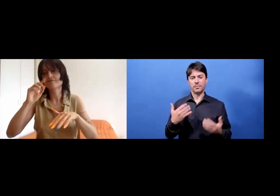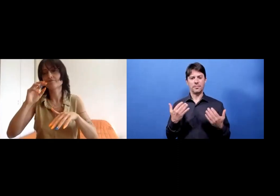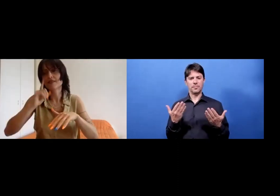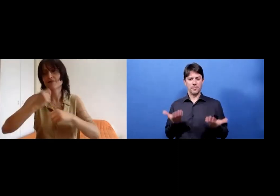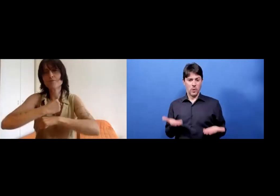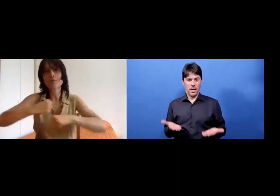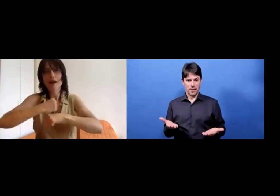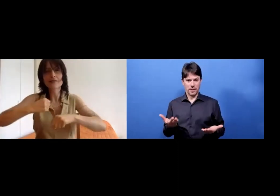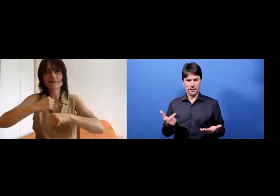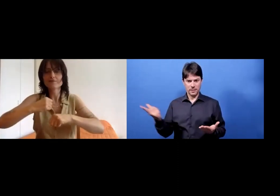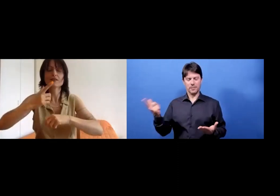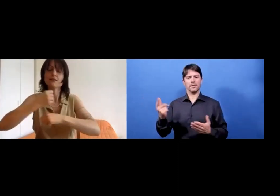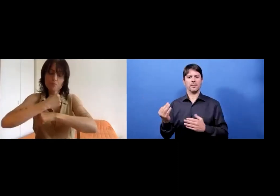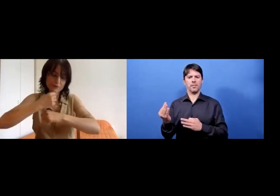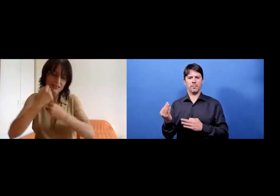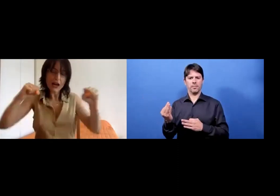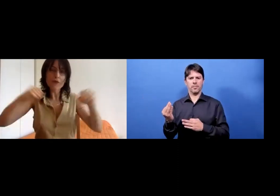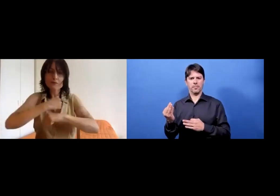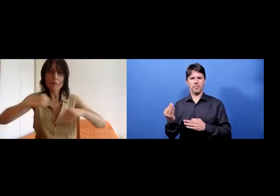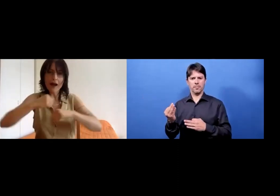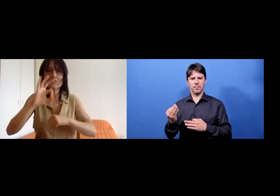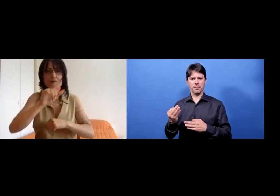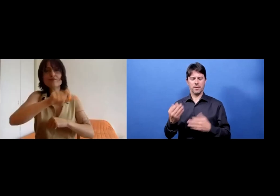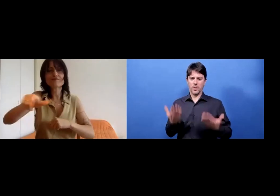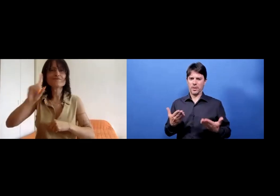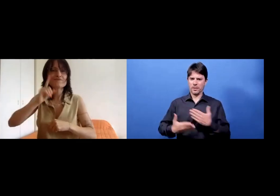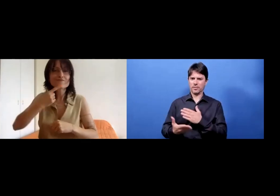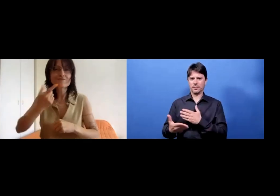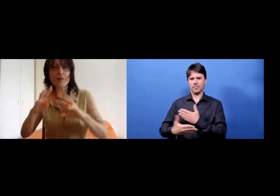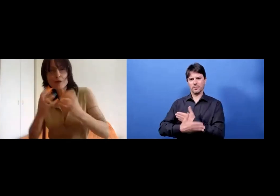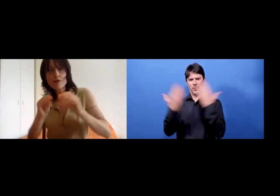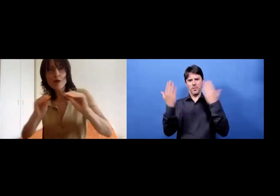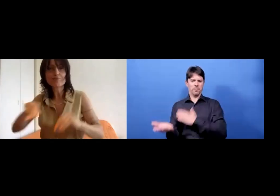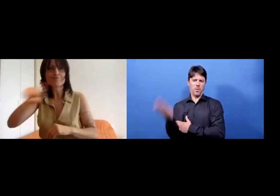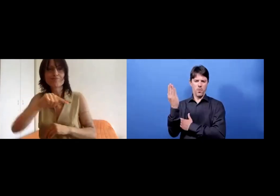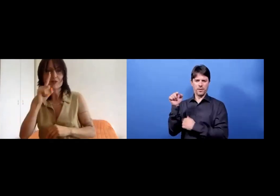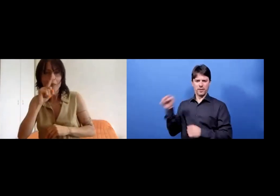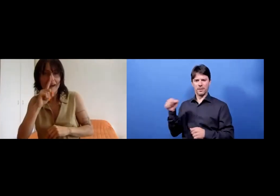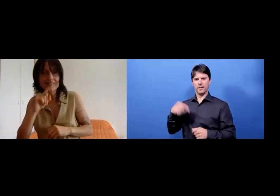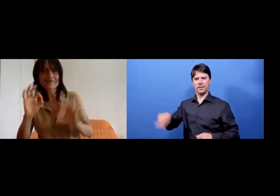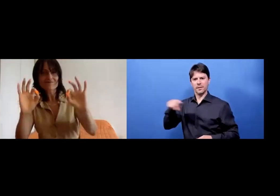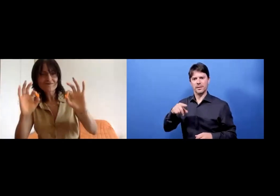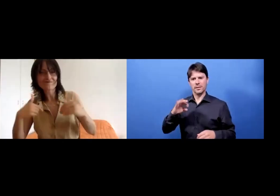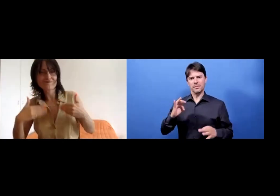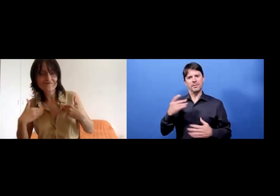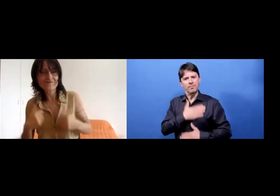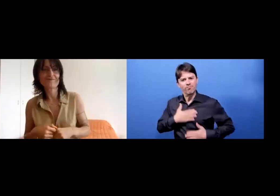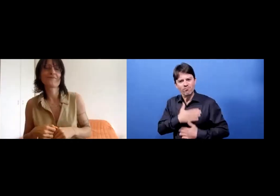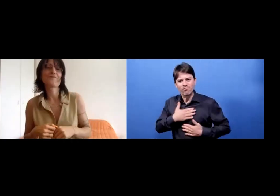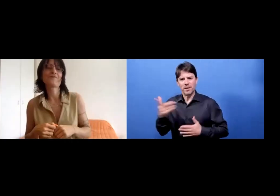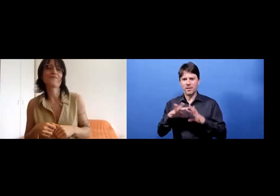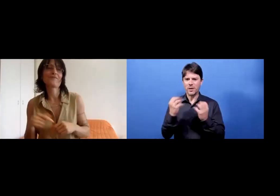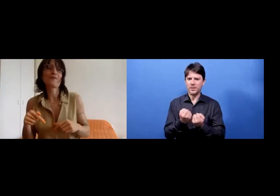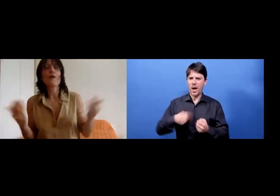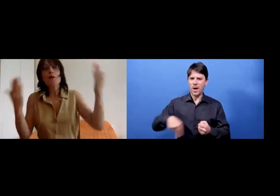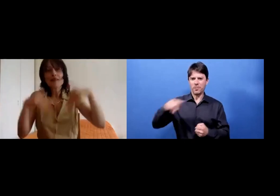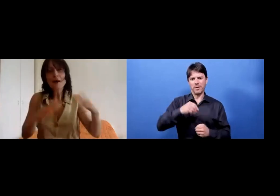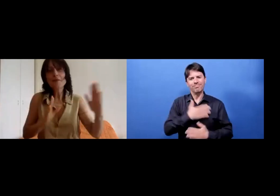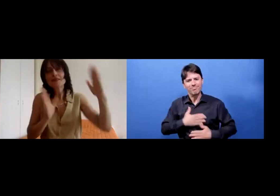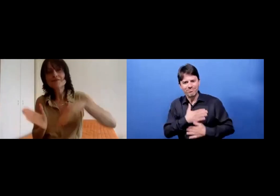This morning, we had a safe space, a safer space, a fun workshop with Deaf participants.